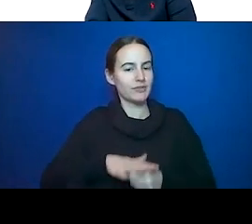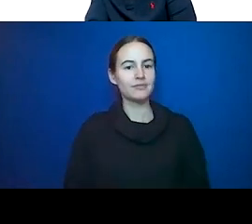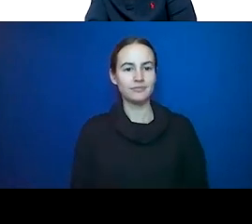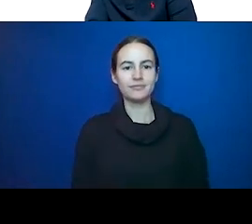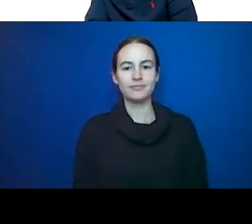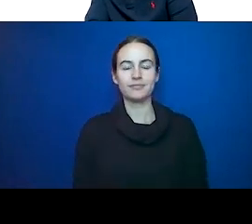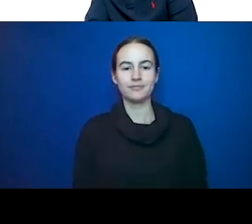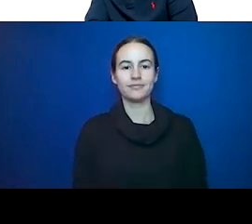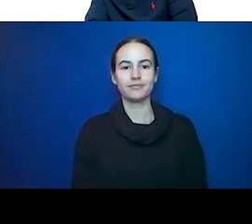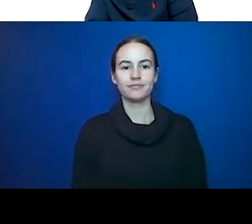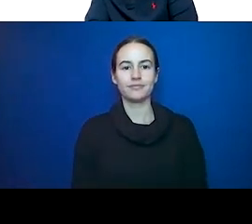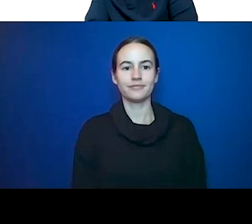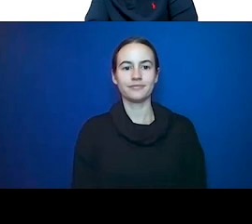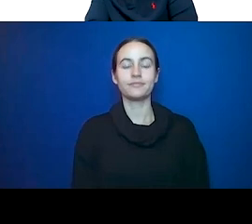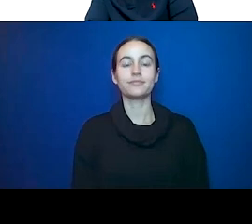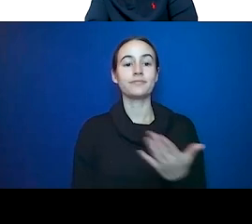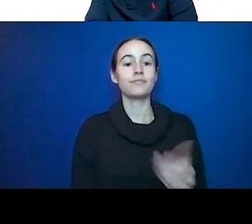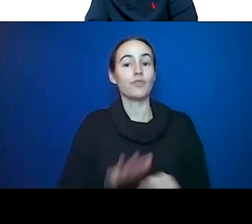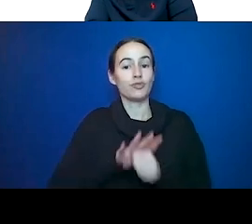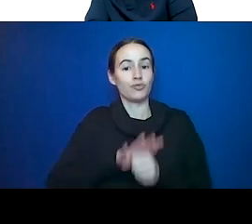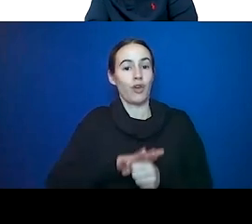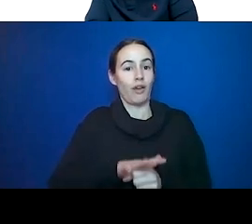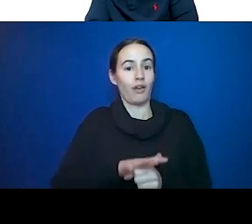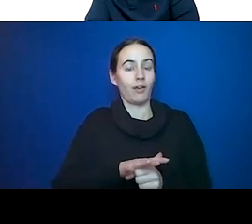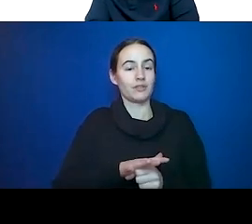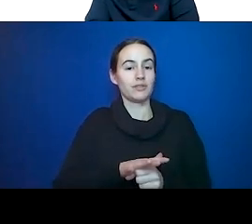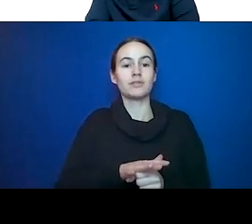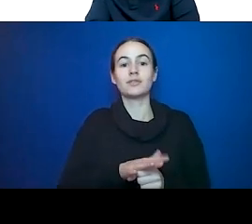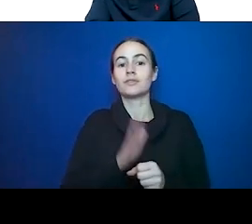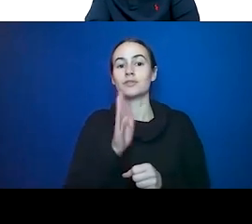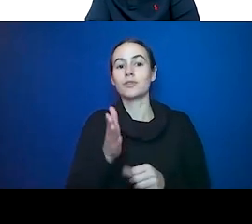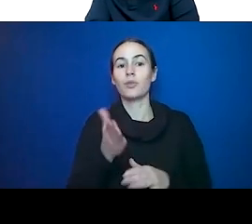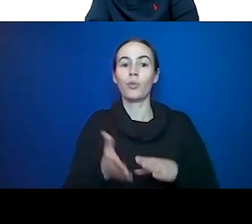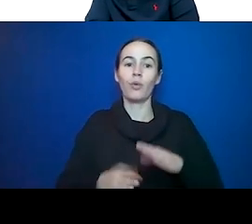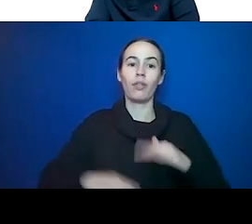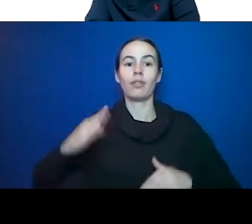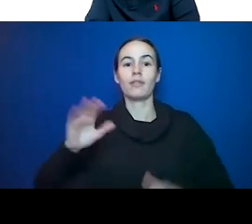Stress in general elevates catecholamines. catacholaminees